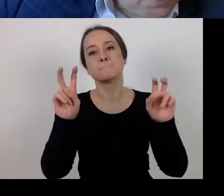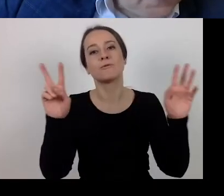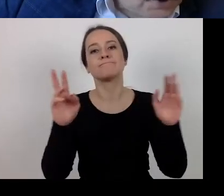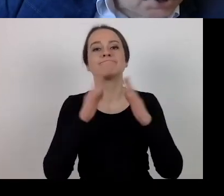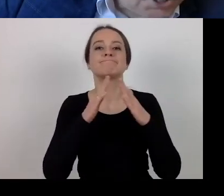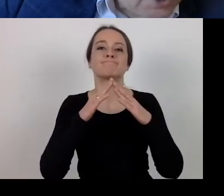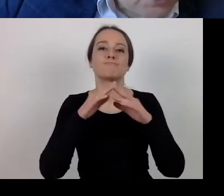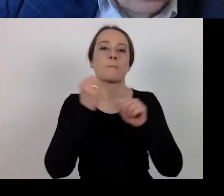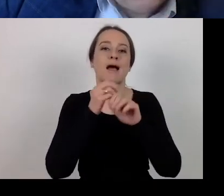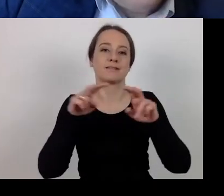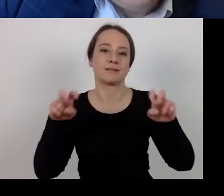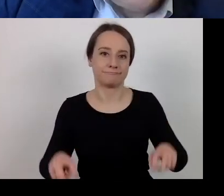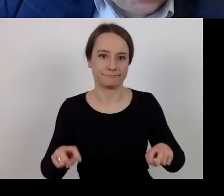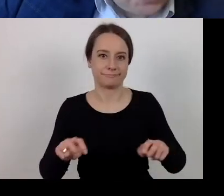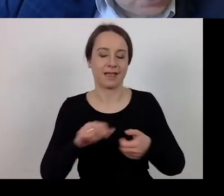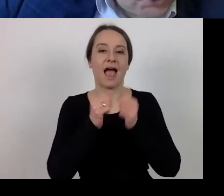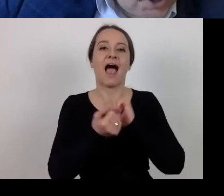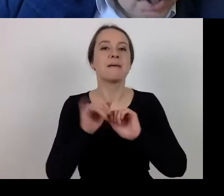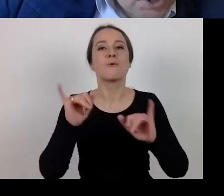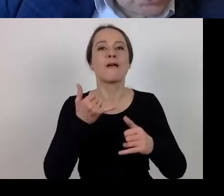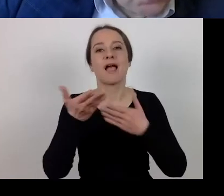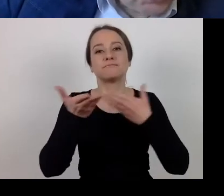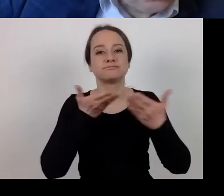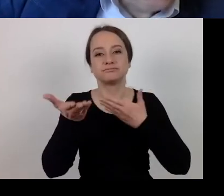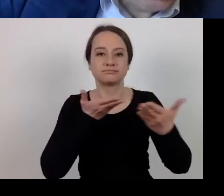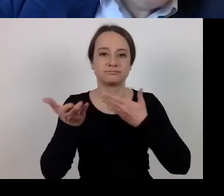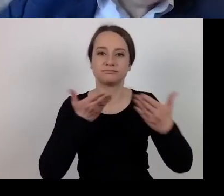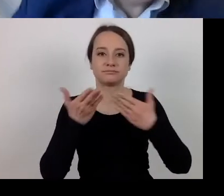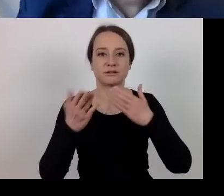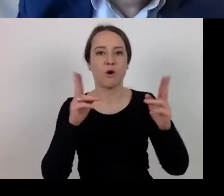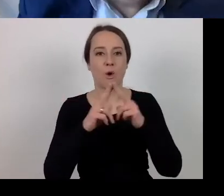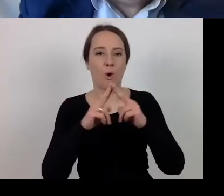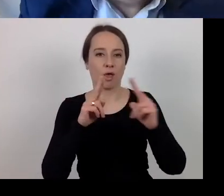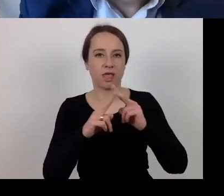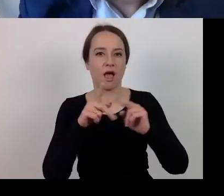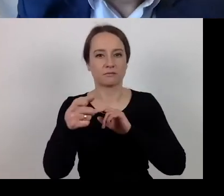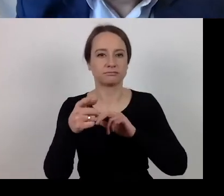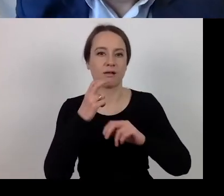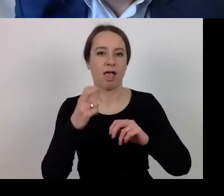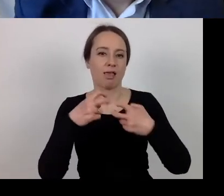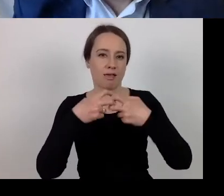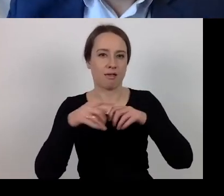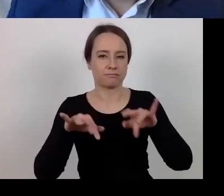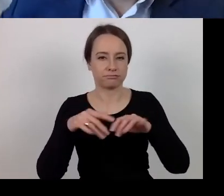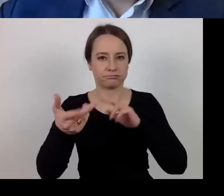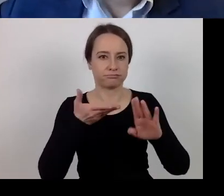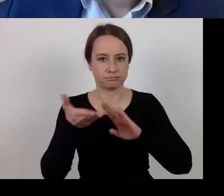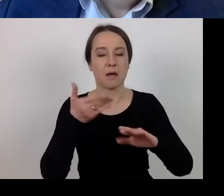or through electronic communication. These deadlines can be extended, lengthened.